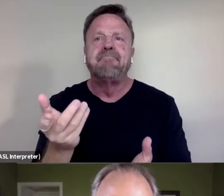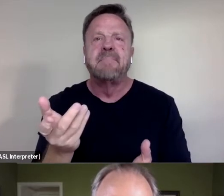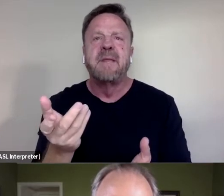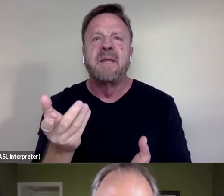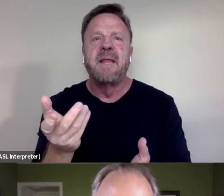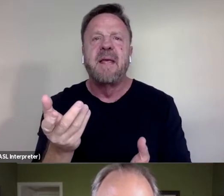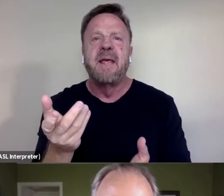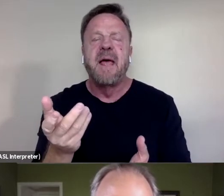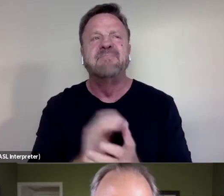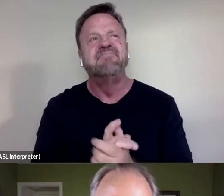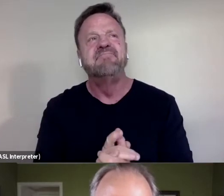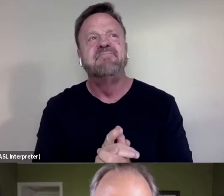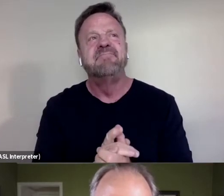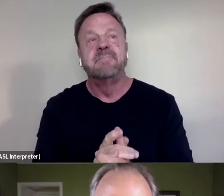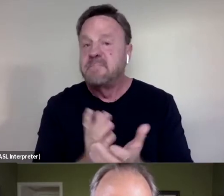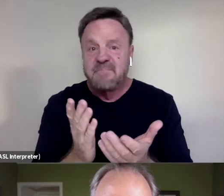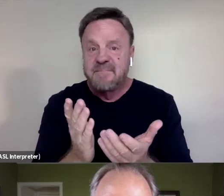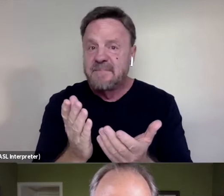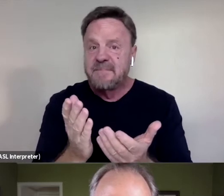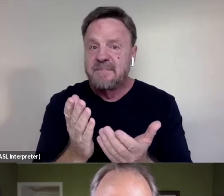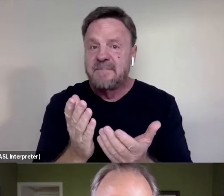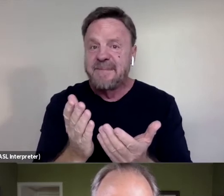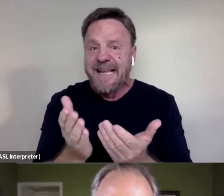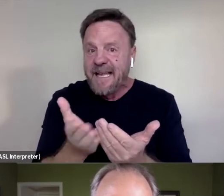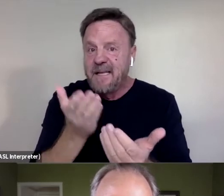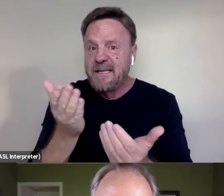was it an easy sell?